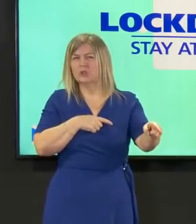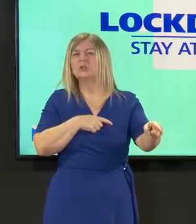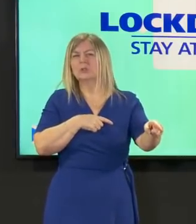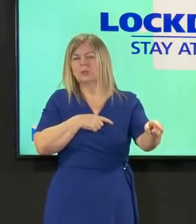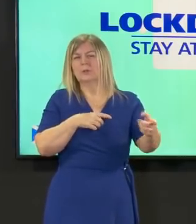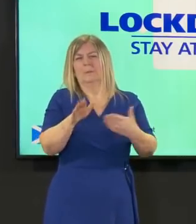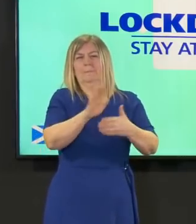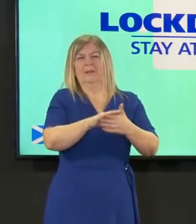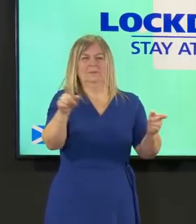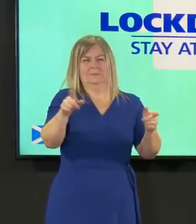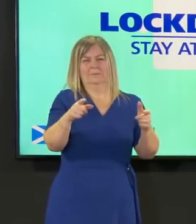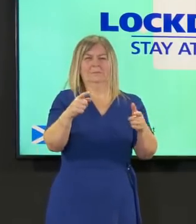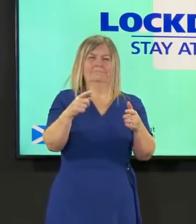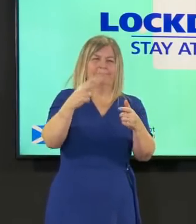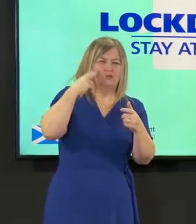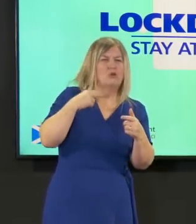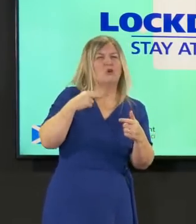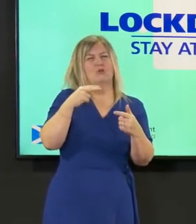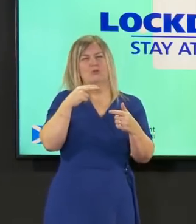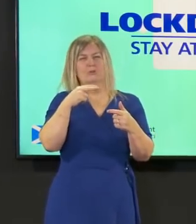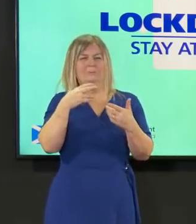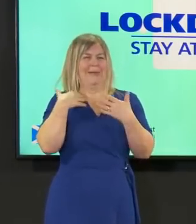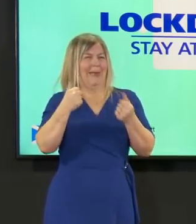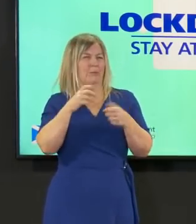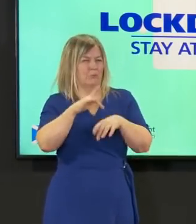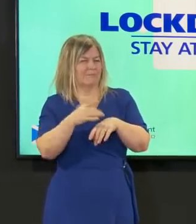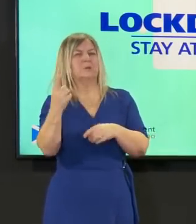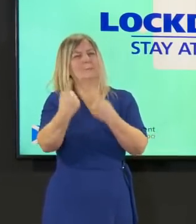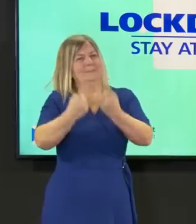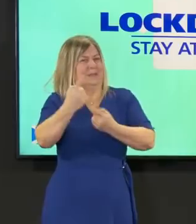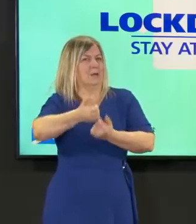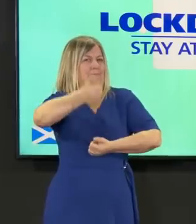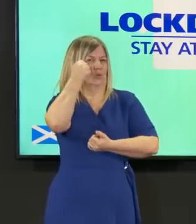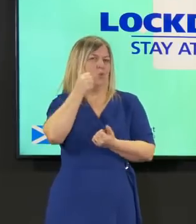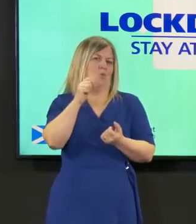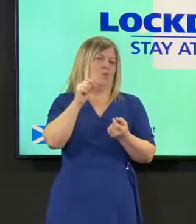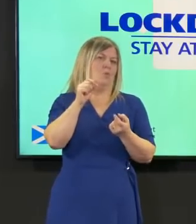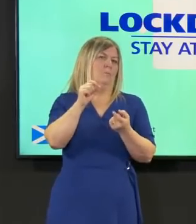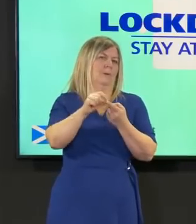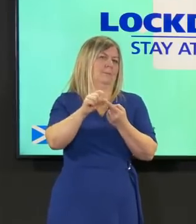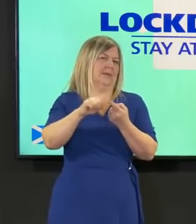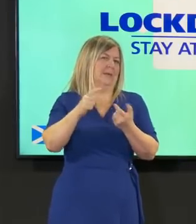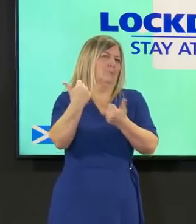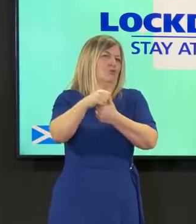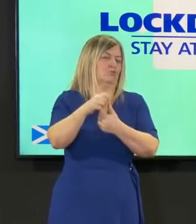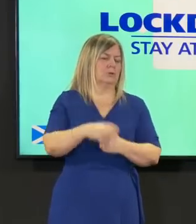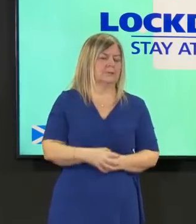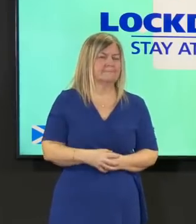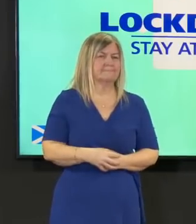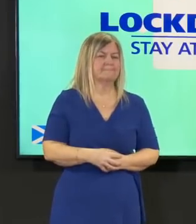and the unions involved but we'll continue to look at that in terms of your points about